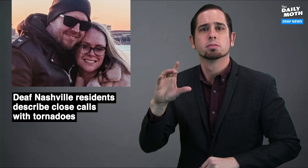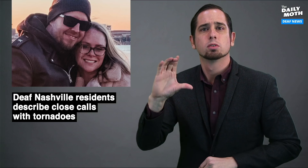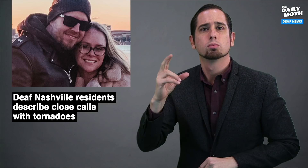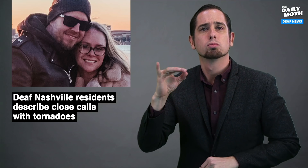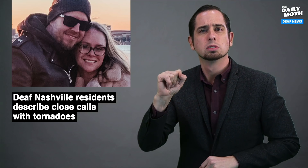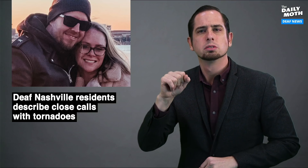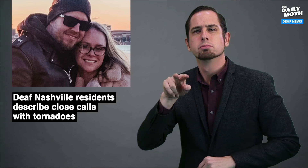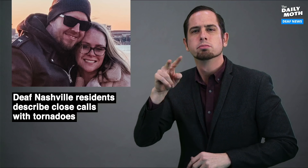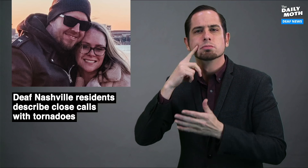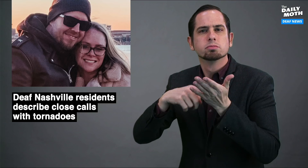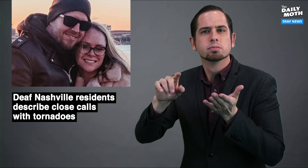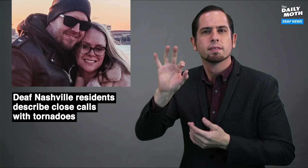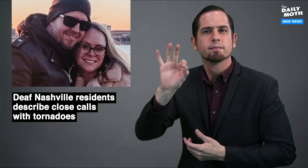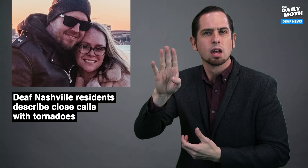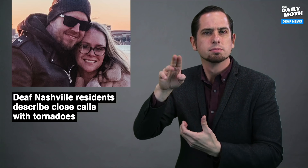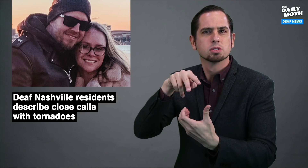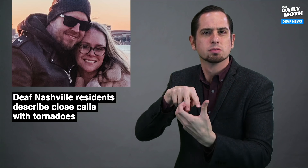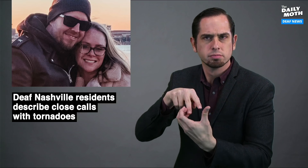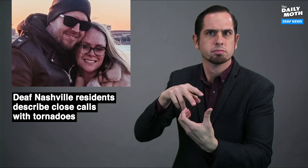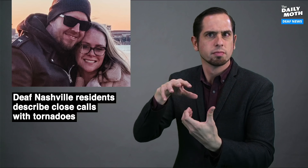When Chris went on his Facebook,